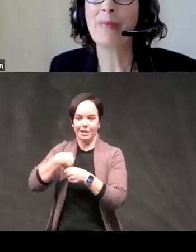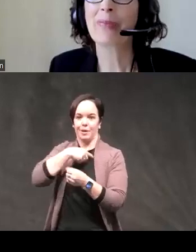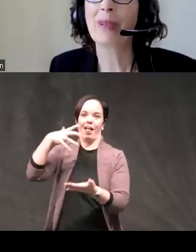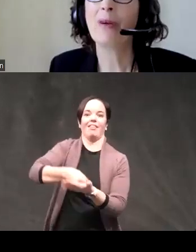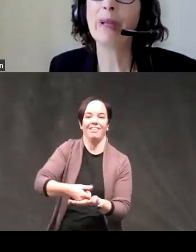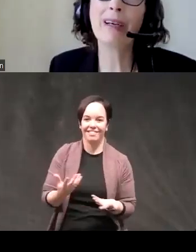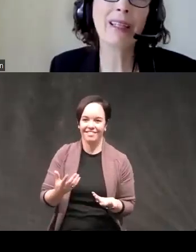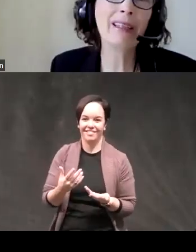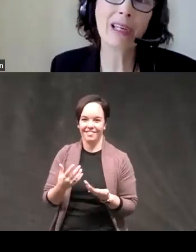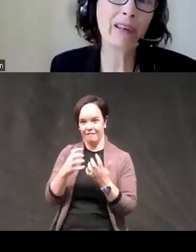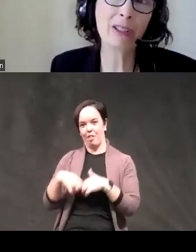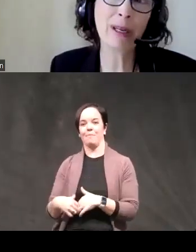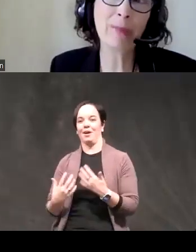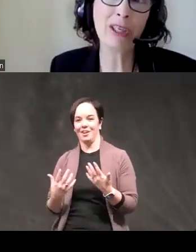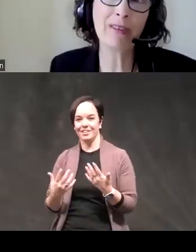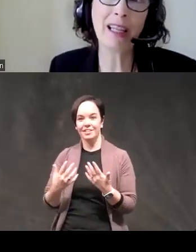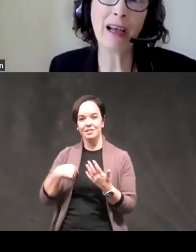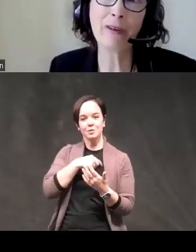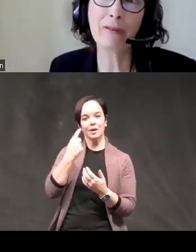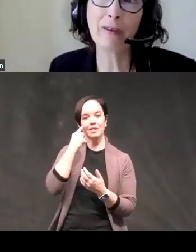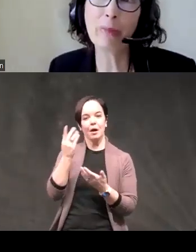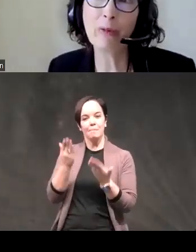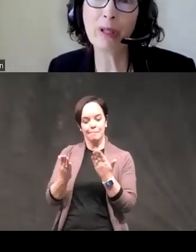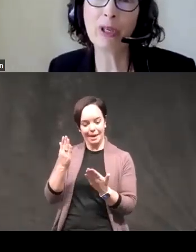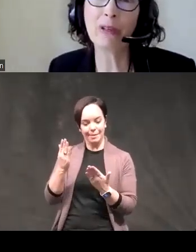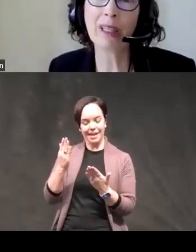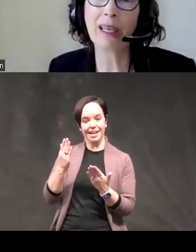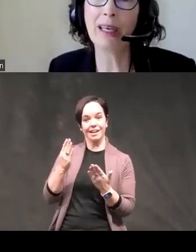um we thought that this curve just might be shifted left for the people with emotion related